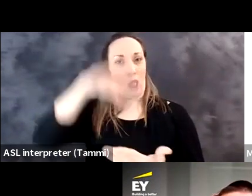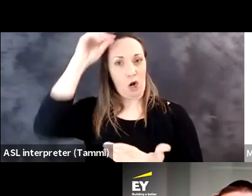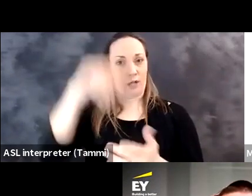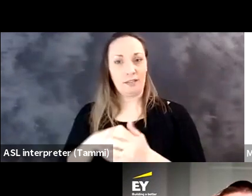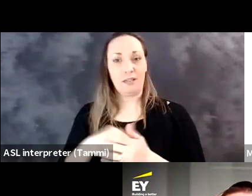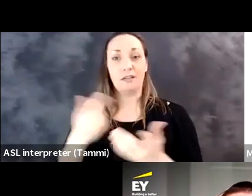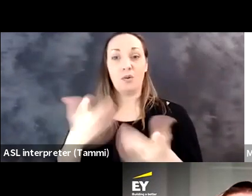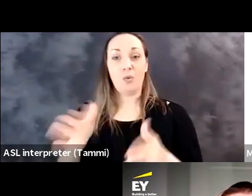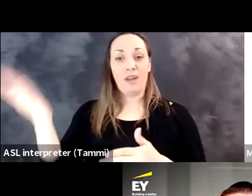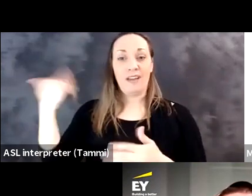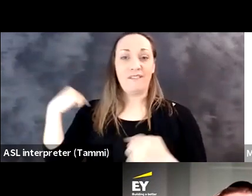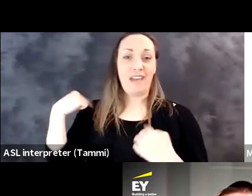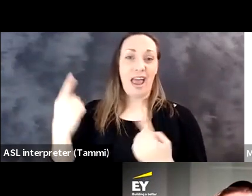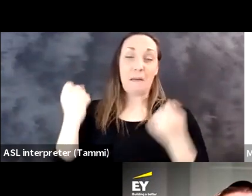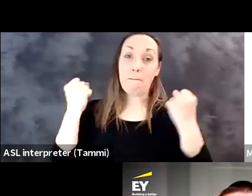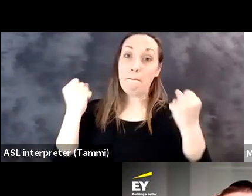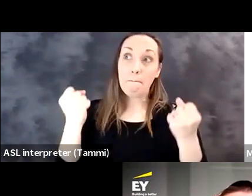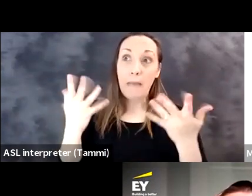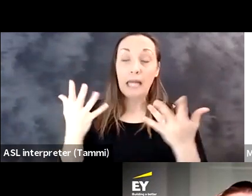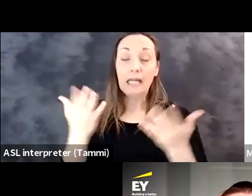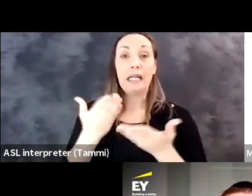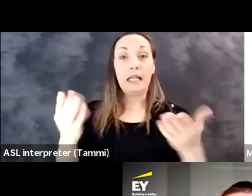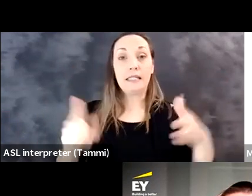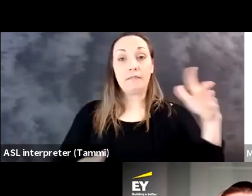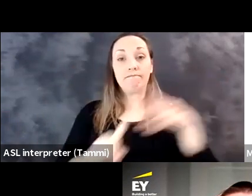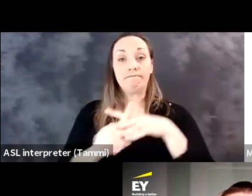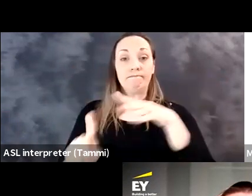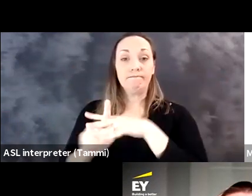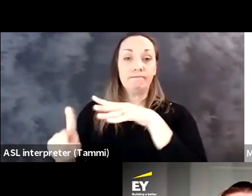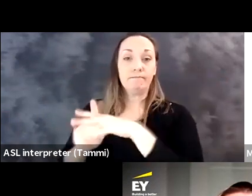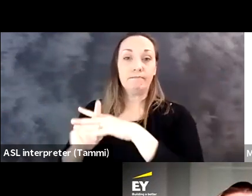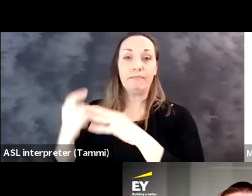it's probably one of our biggest lessons learned.